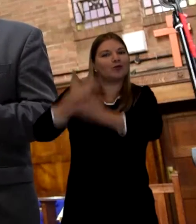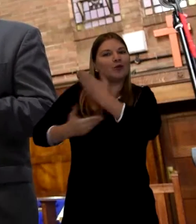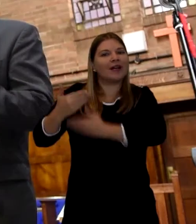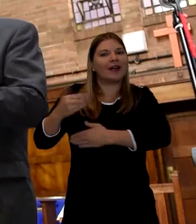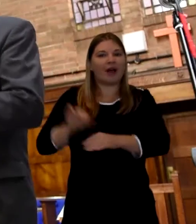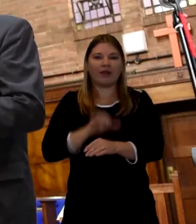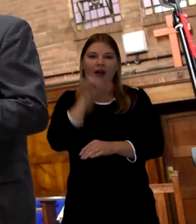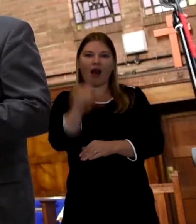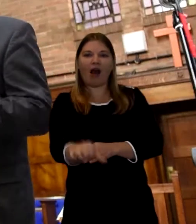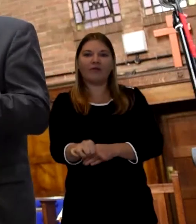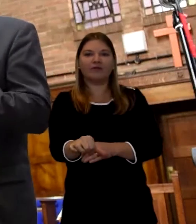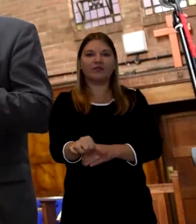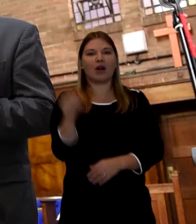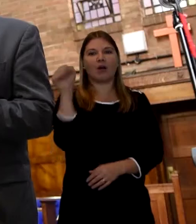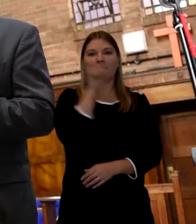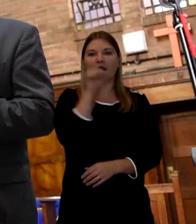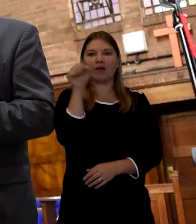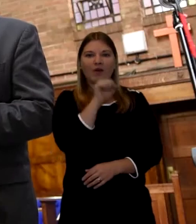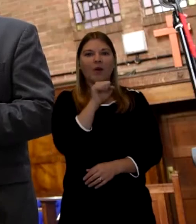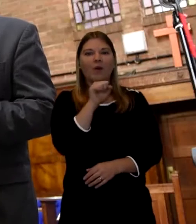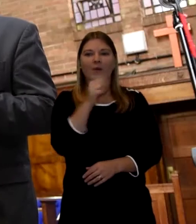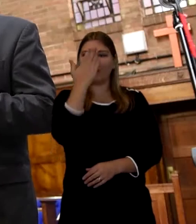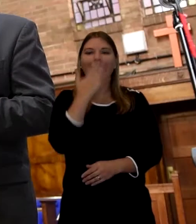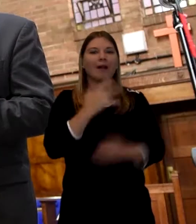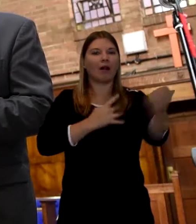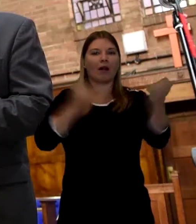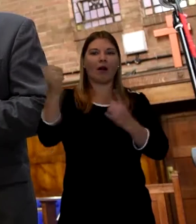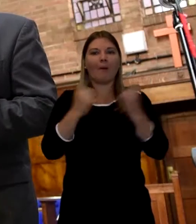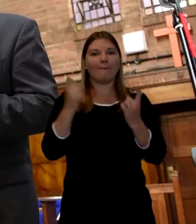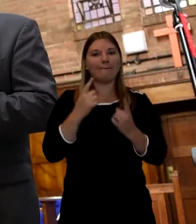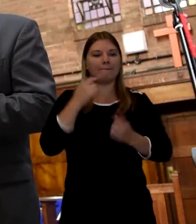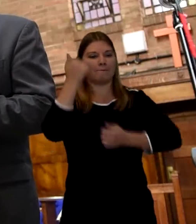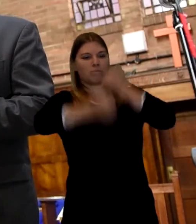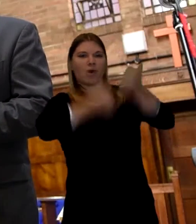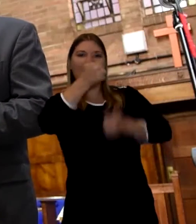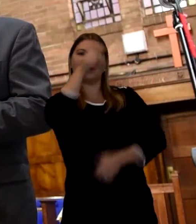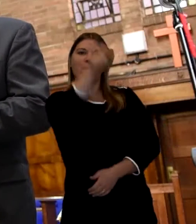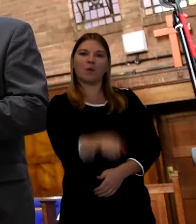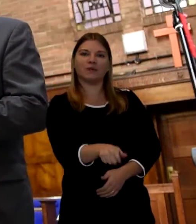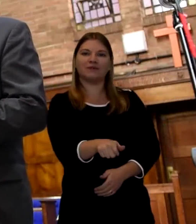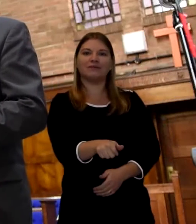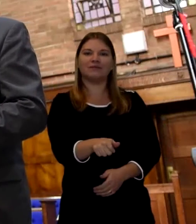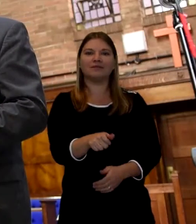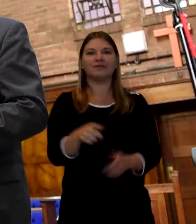The eulogy tends to be more about the facts. Where they were born, where they grew up.